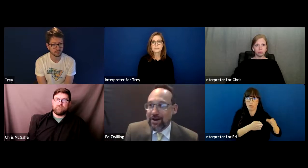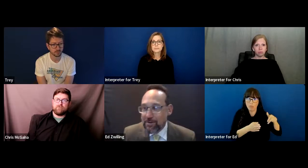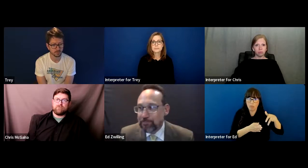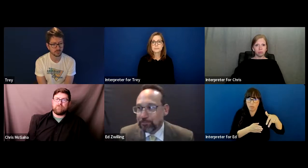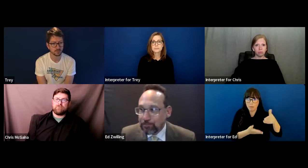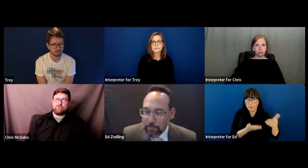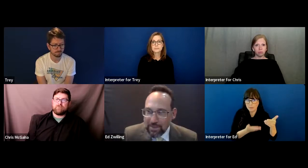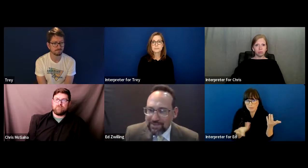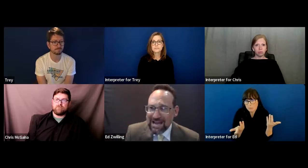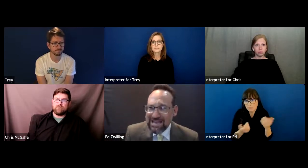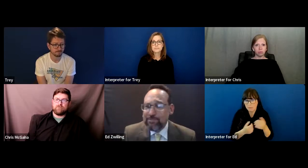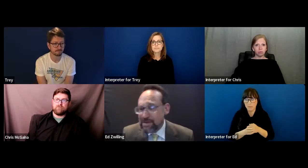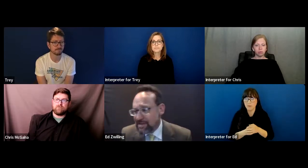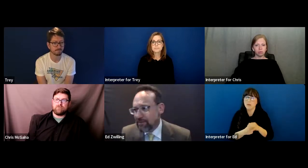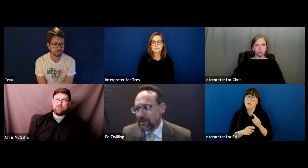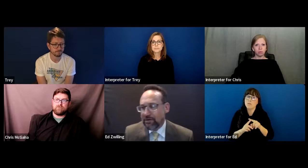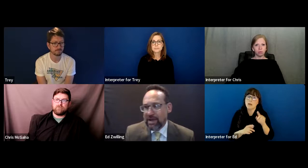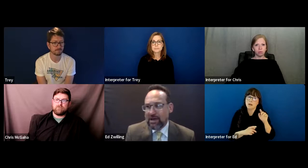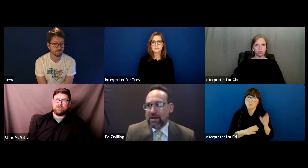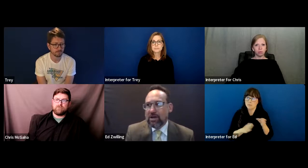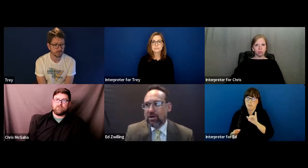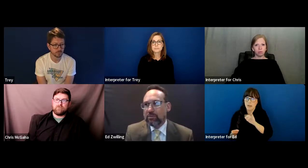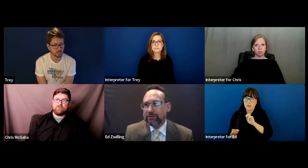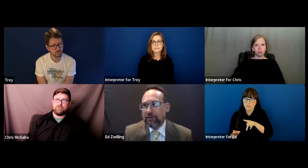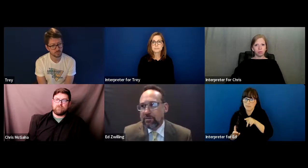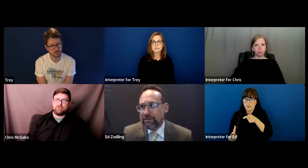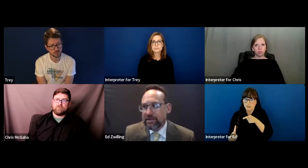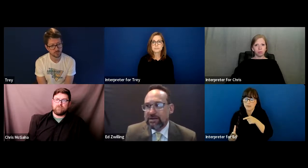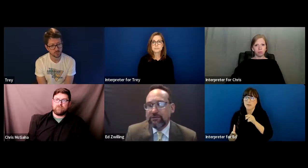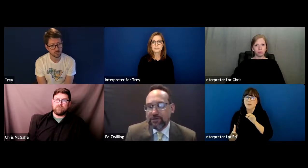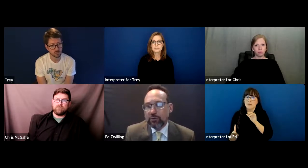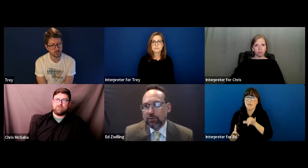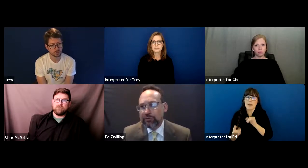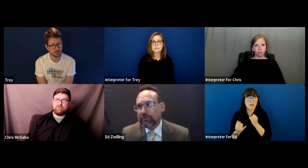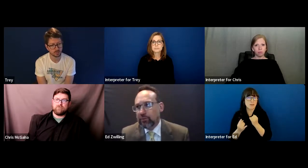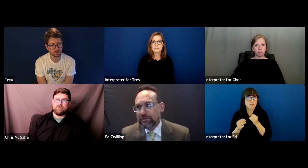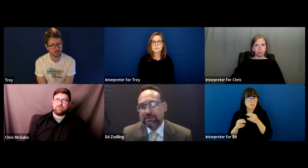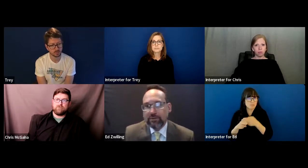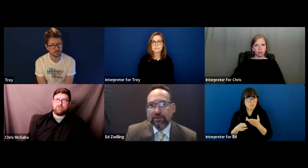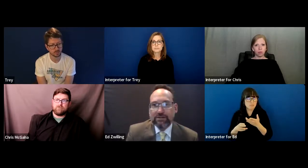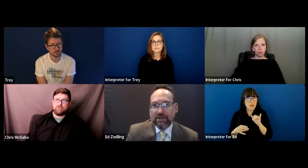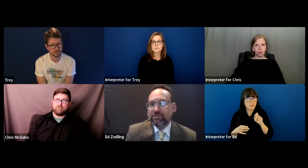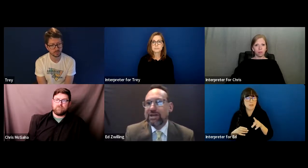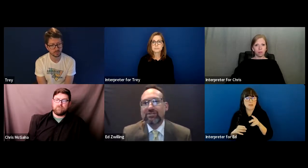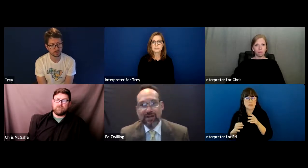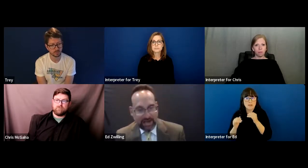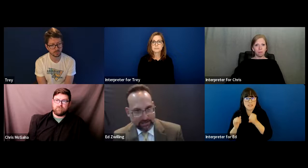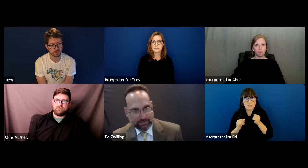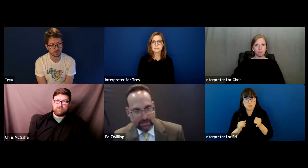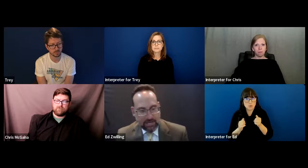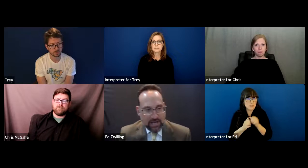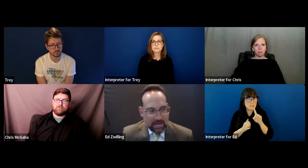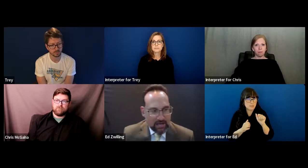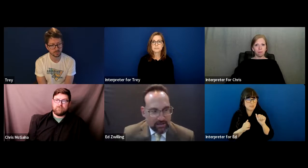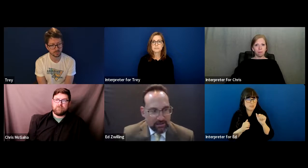But the IEP on the other hand comes from the Individuals with Disabilities Education Act.